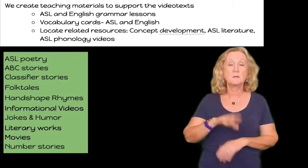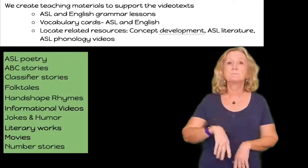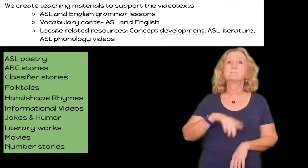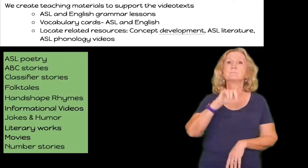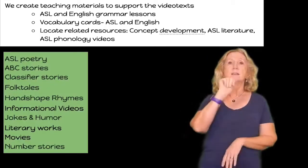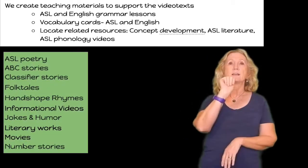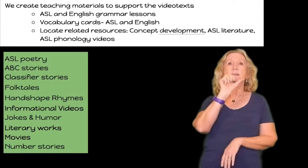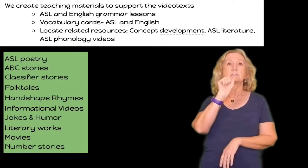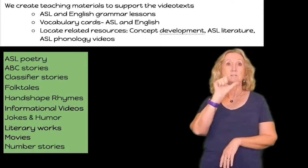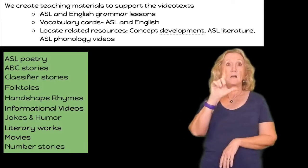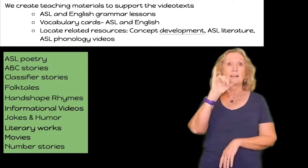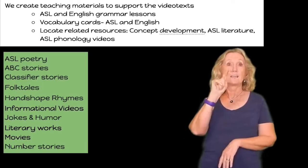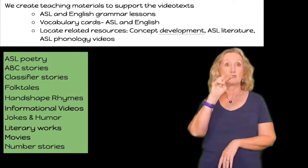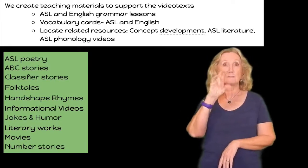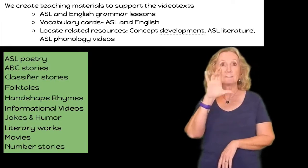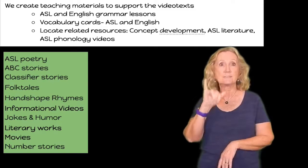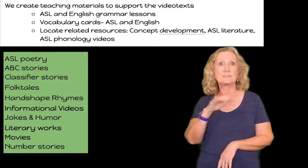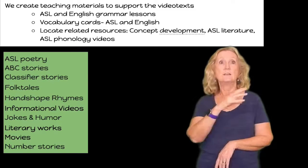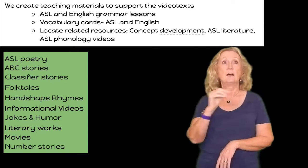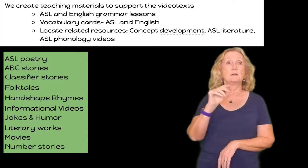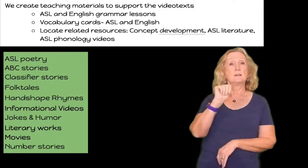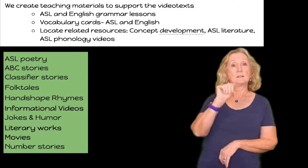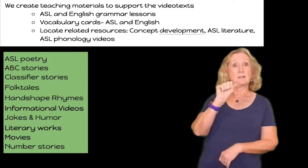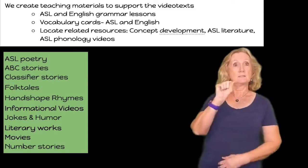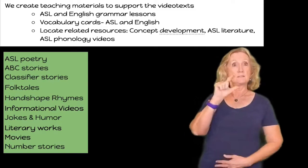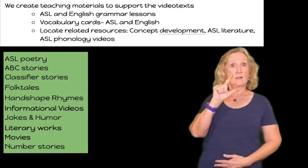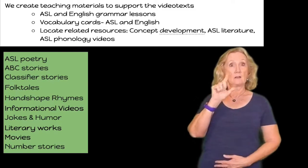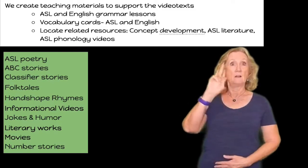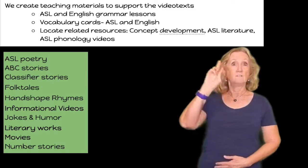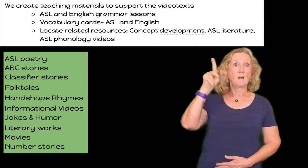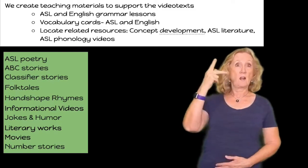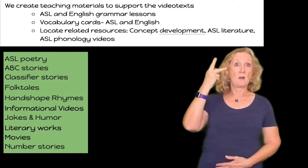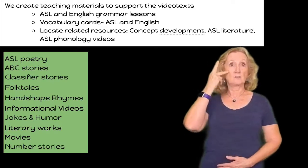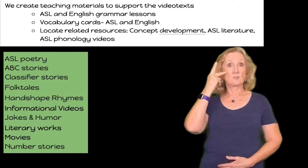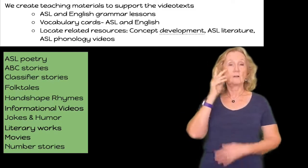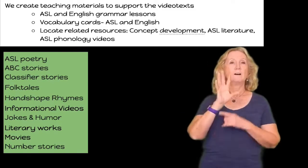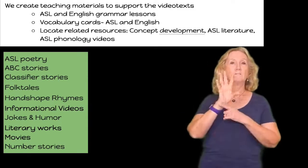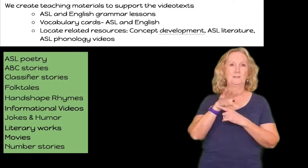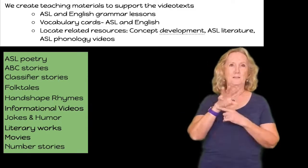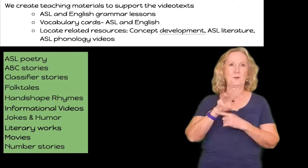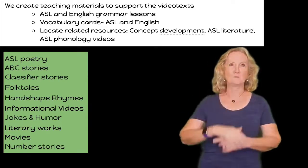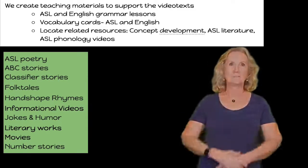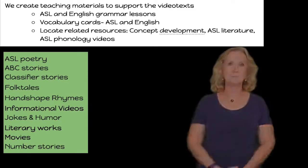literature and asl phonology videos